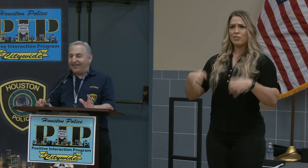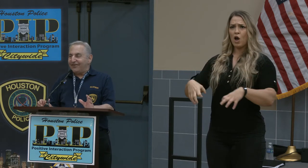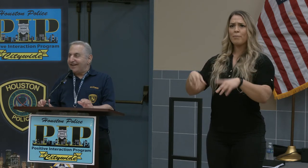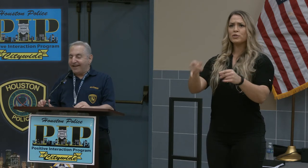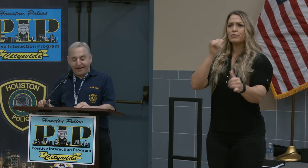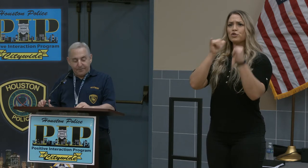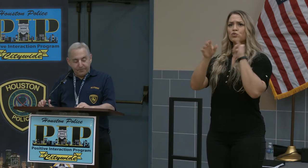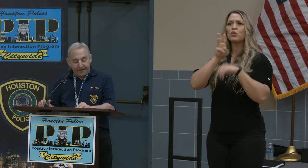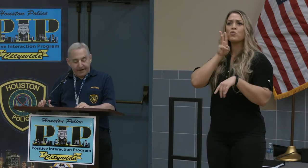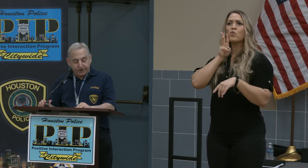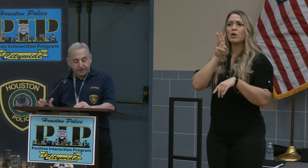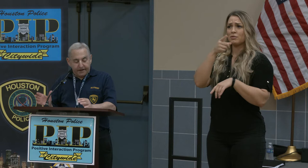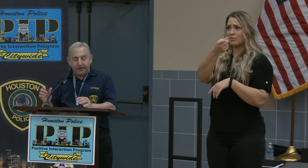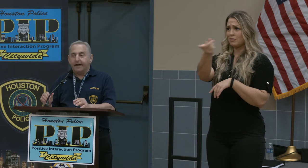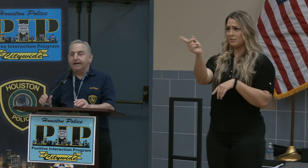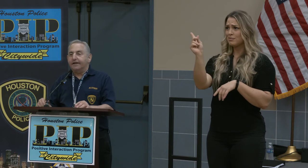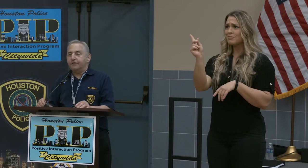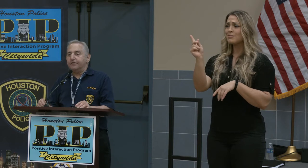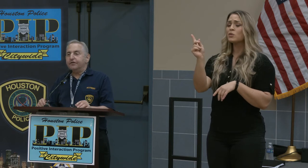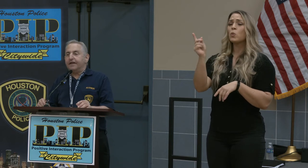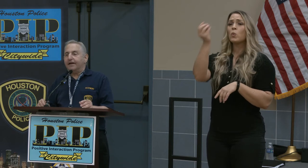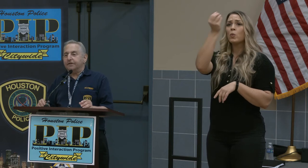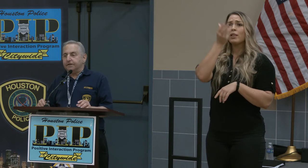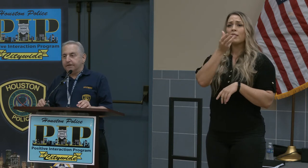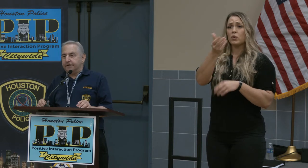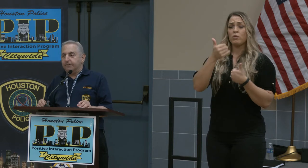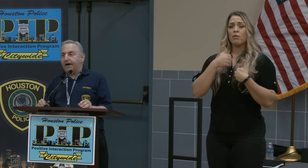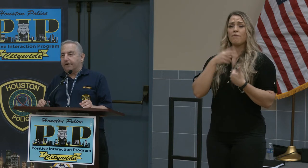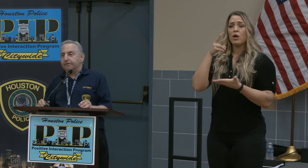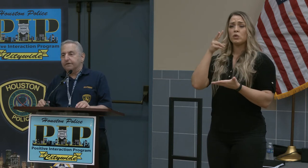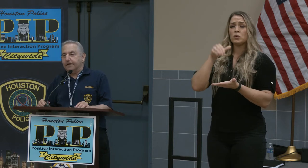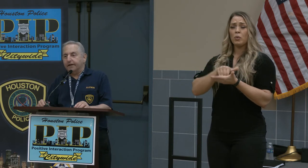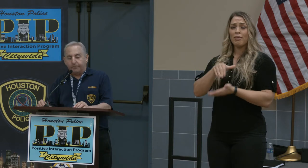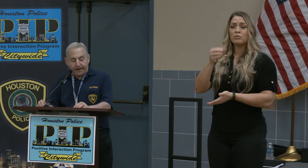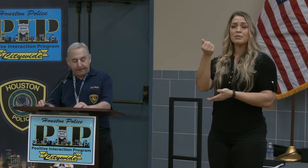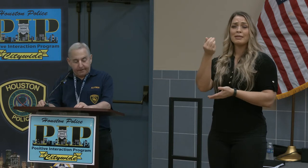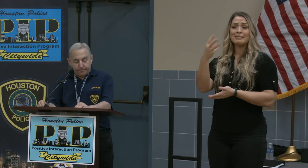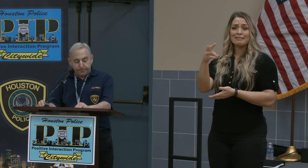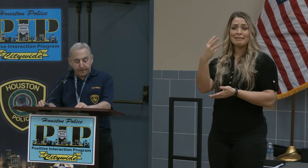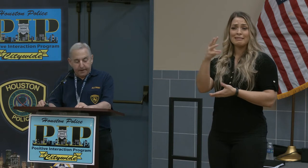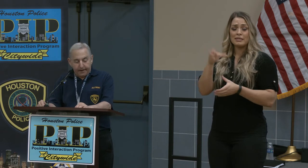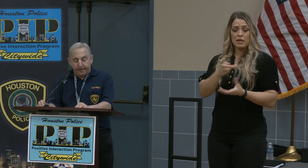Okay. Now just give you an idea, there is 2,016 bottles in a pallet. And that's